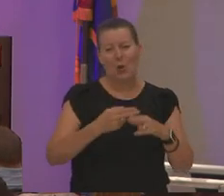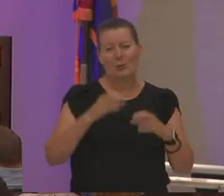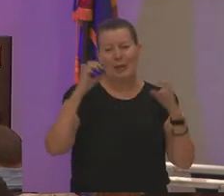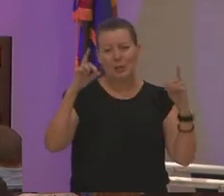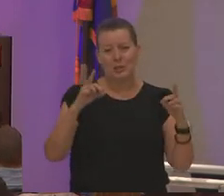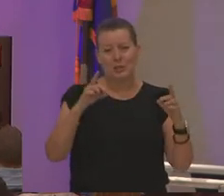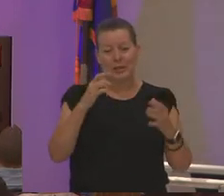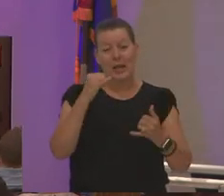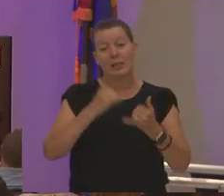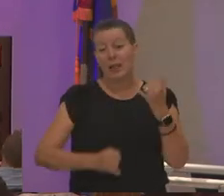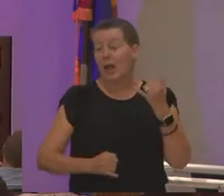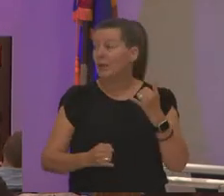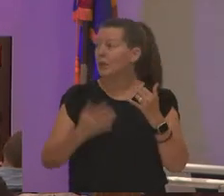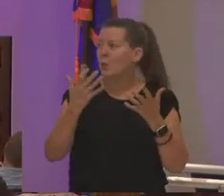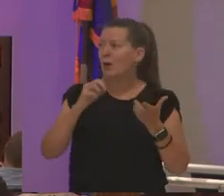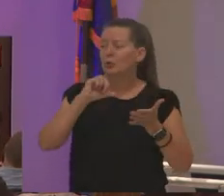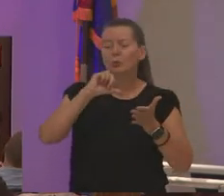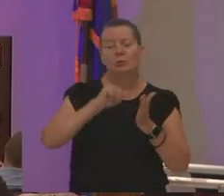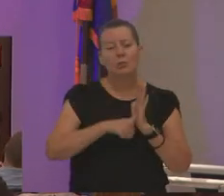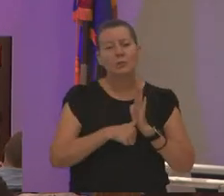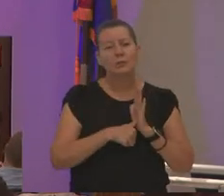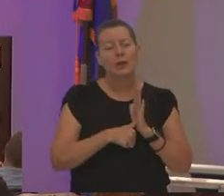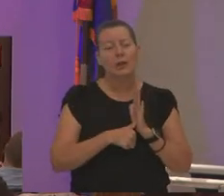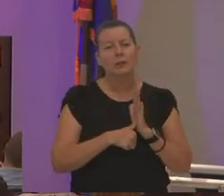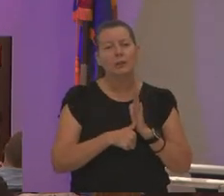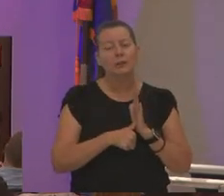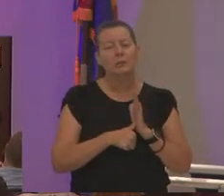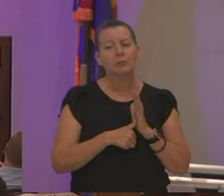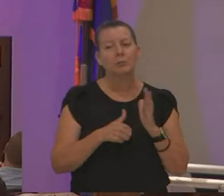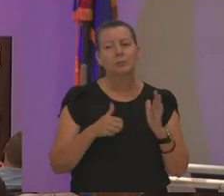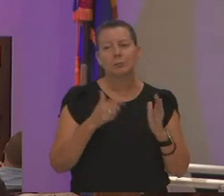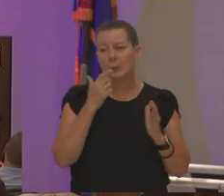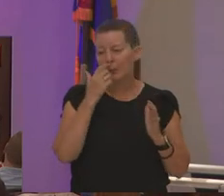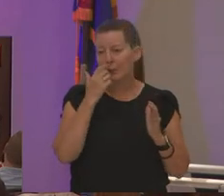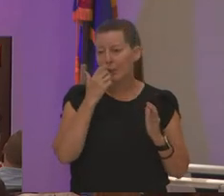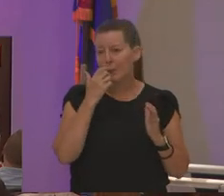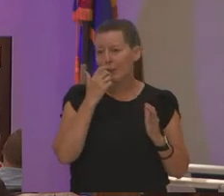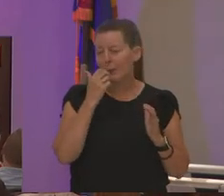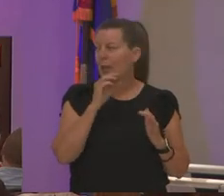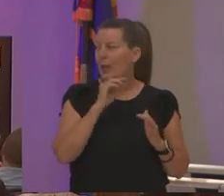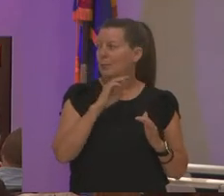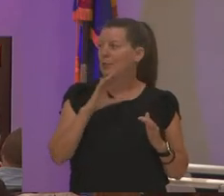something i want to emphasize in what i want to say to you is about mcc is a great place to work